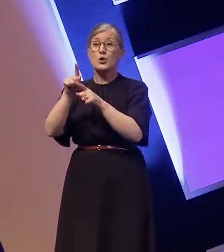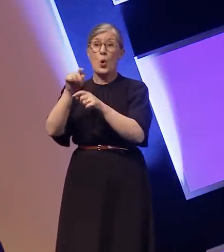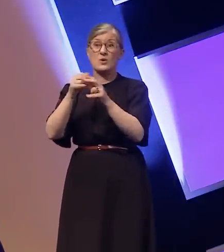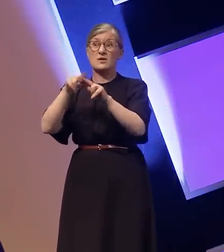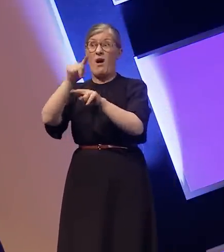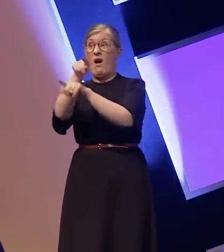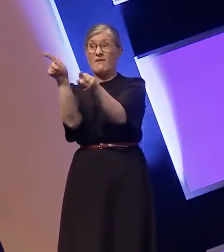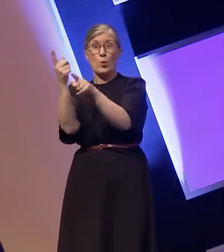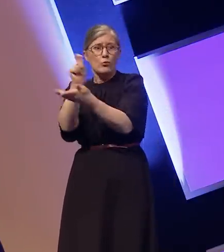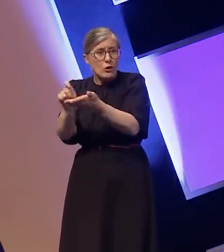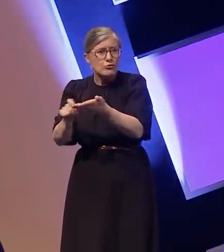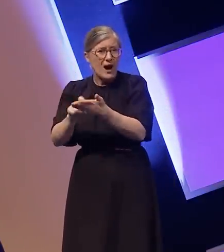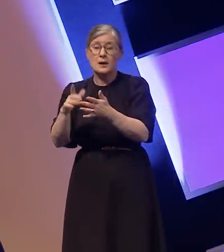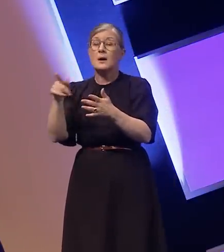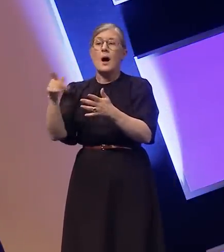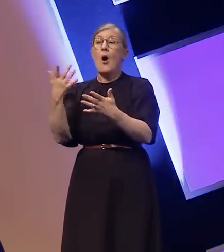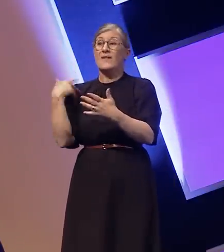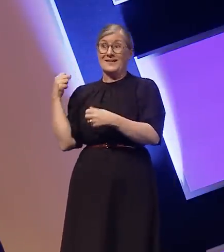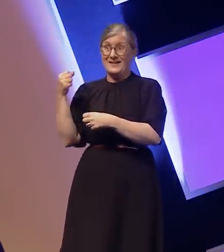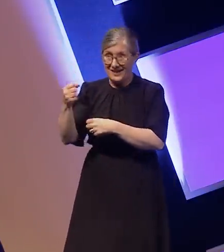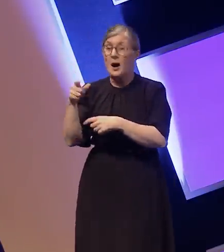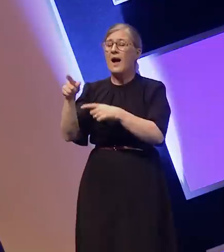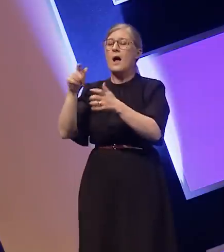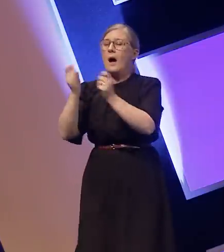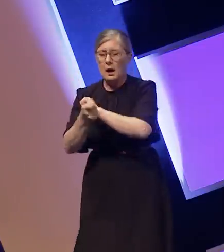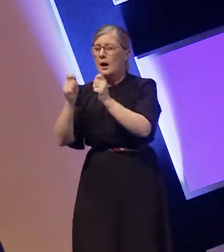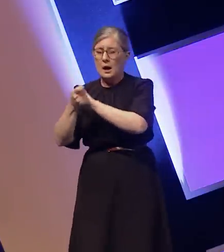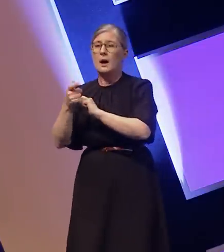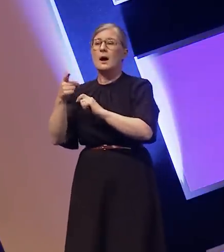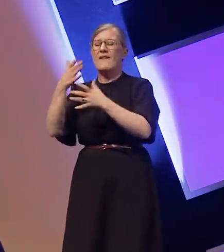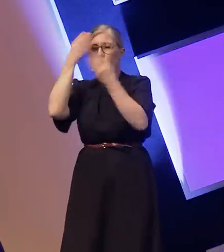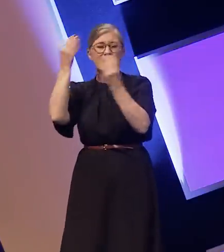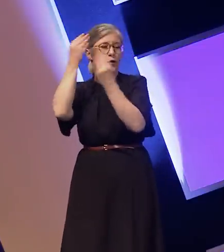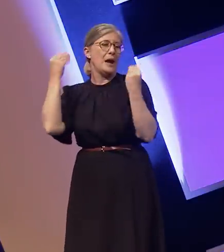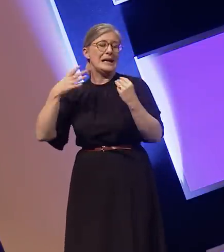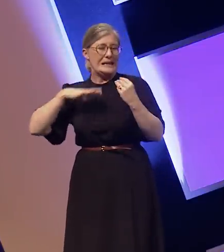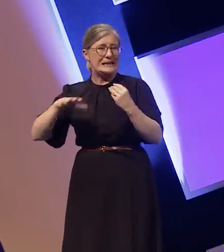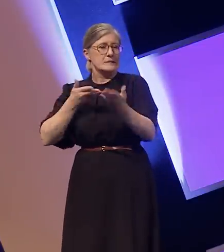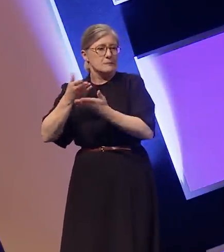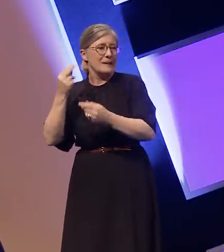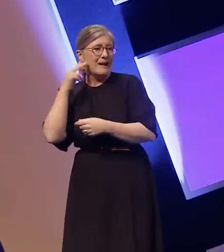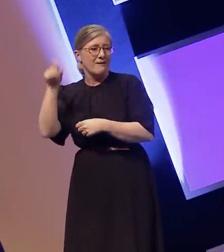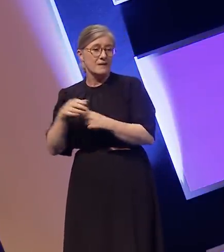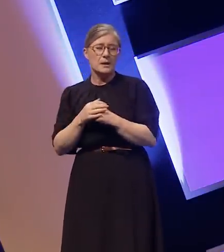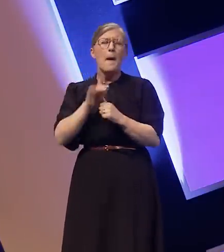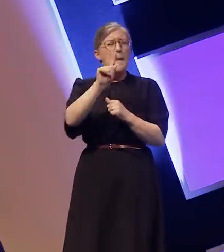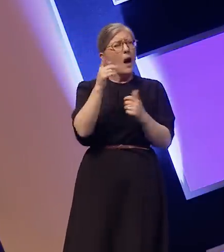consulting is often forgotten. Recently I started to see small changes at work. They asked me to